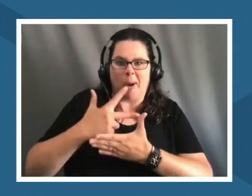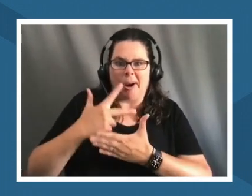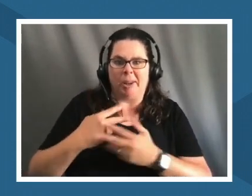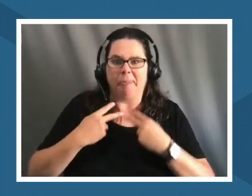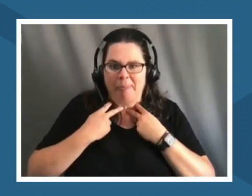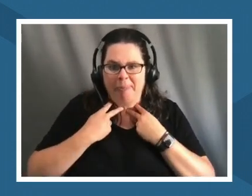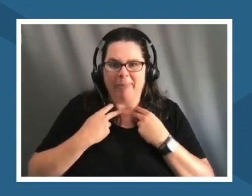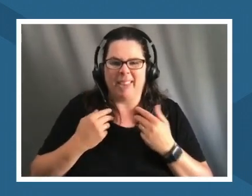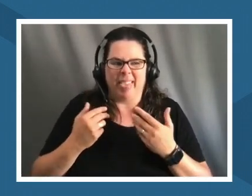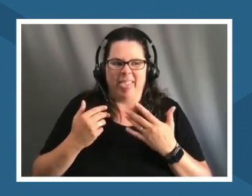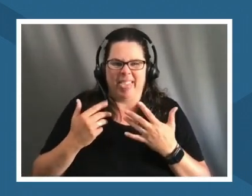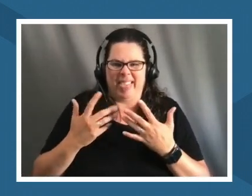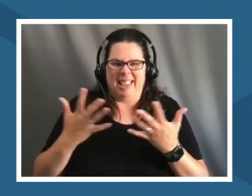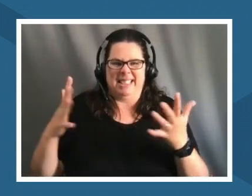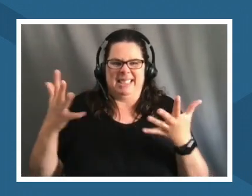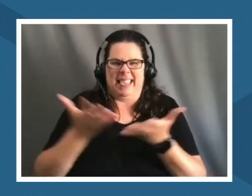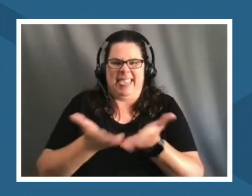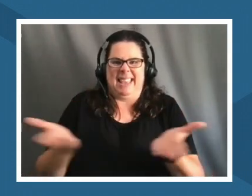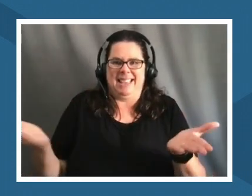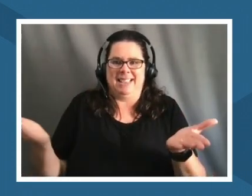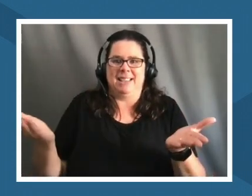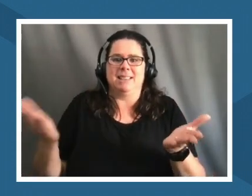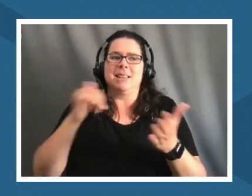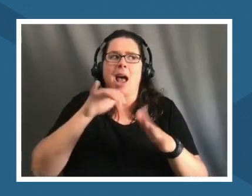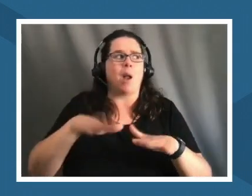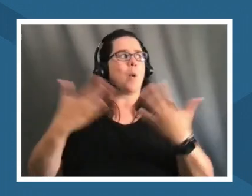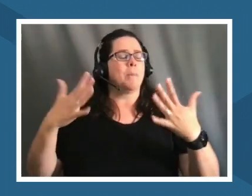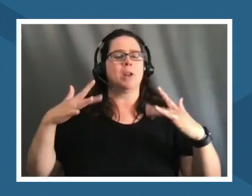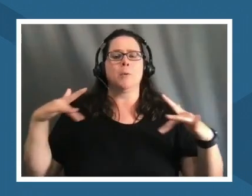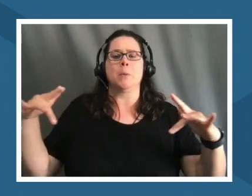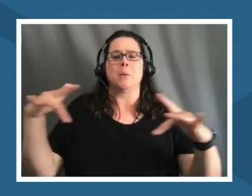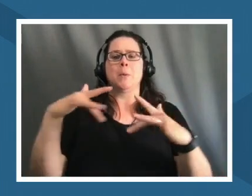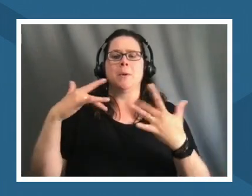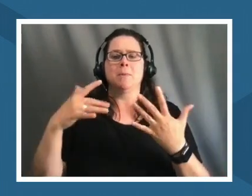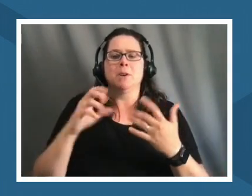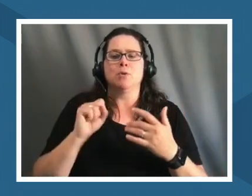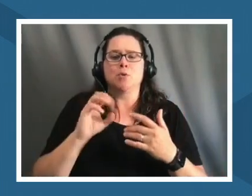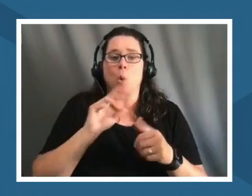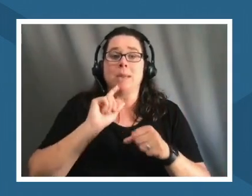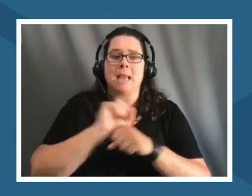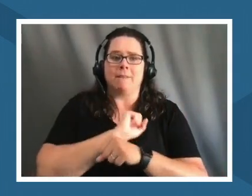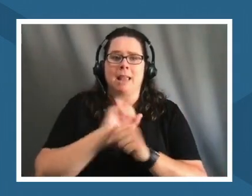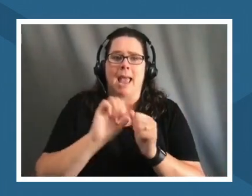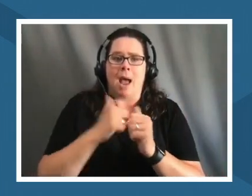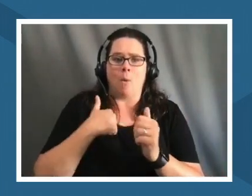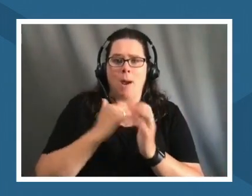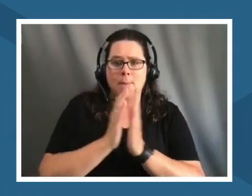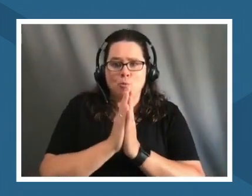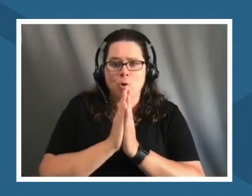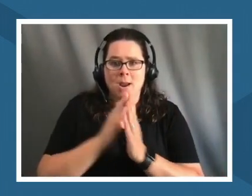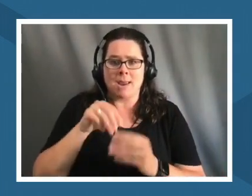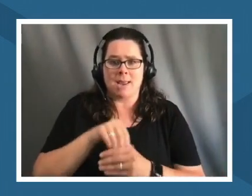um you know it it definitely the way i pray